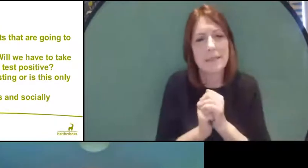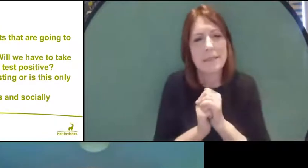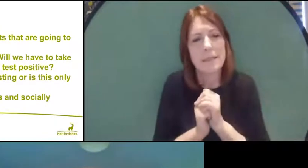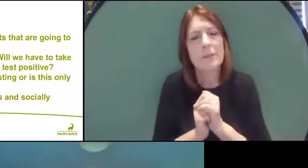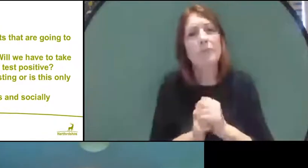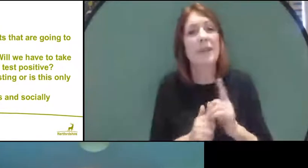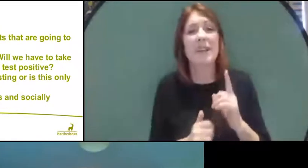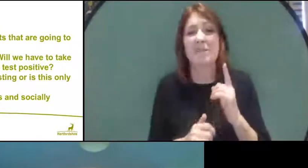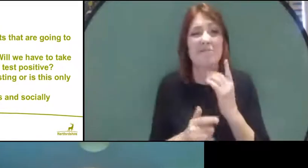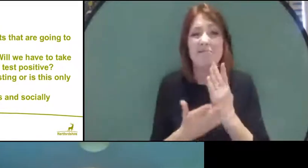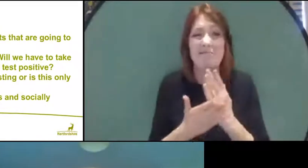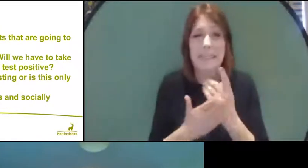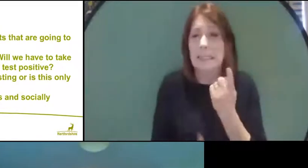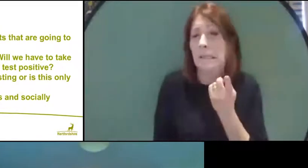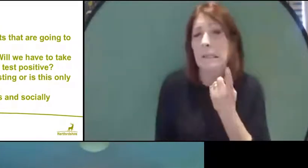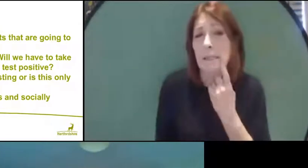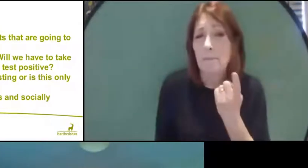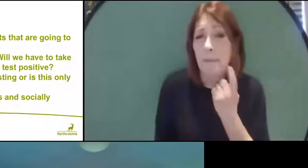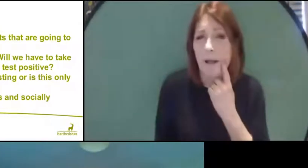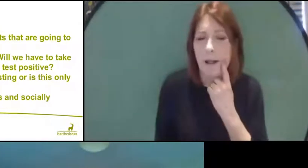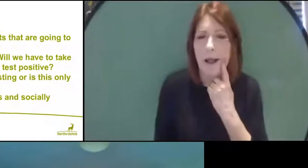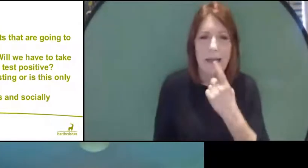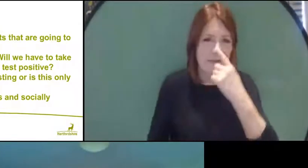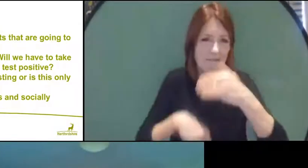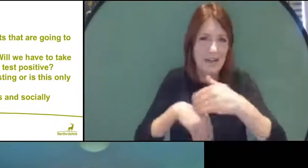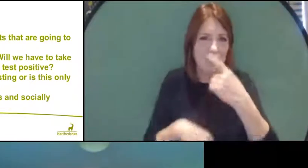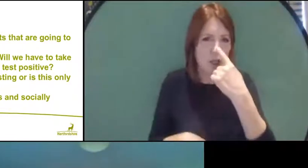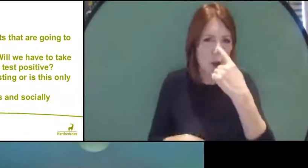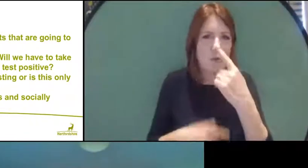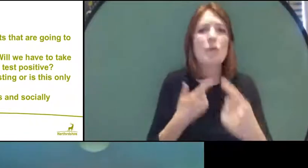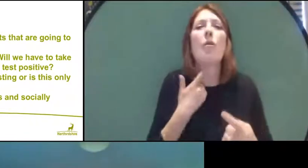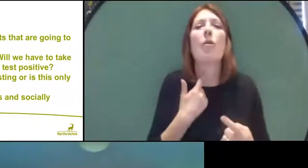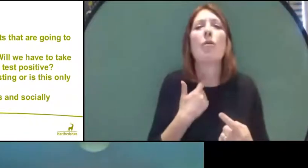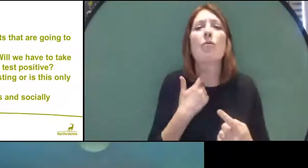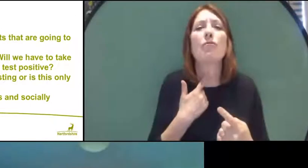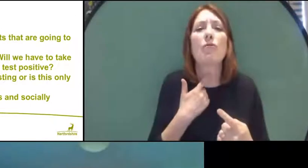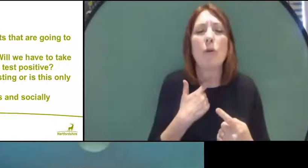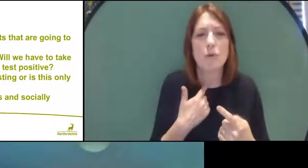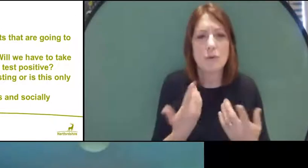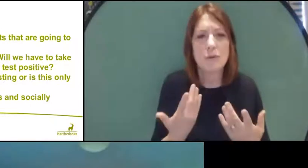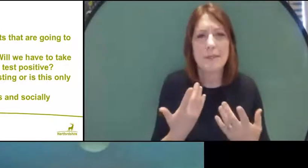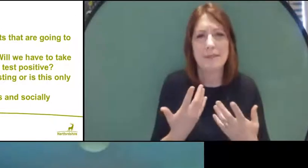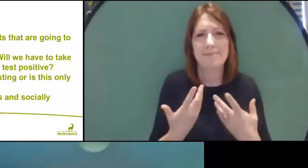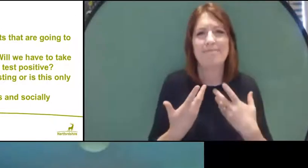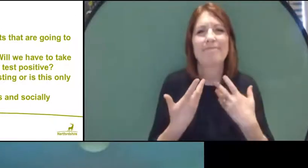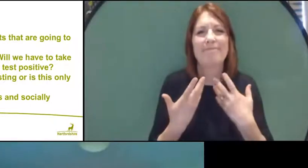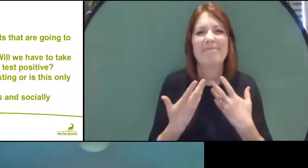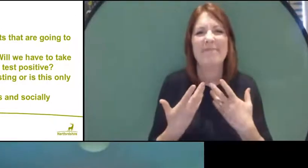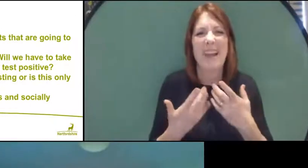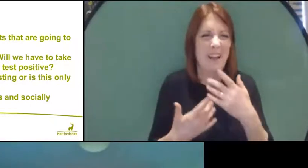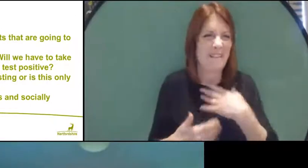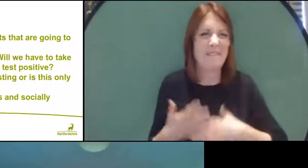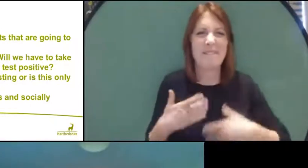that affects your nose and your throat, causes all those horrible sort of flu-like symptoms.